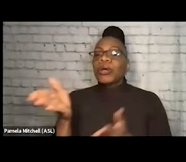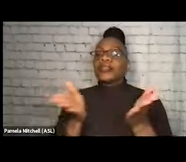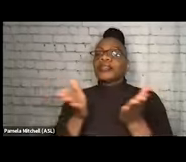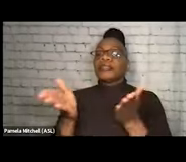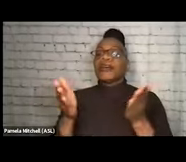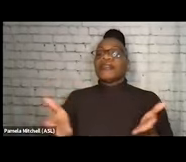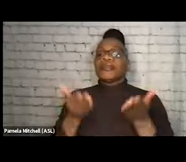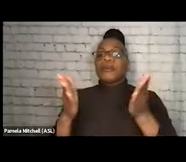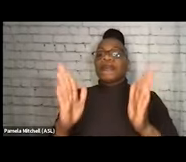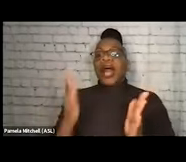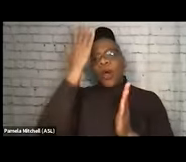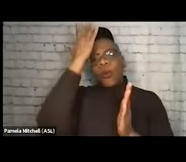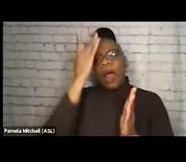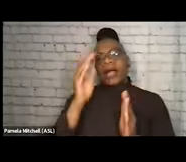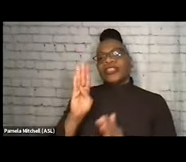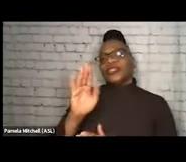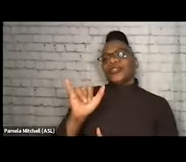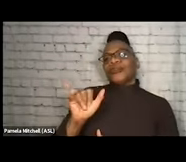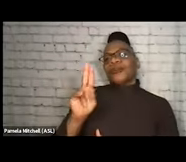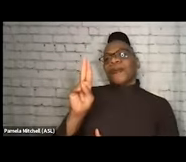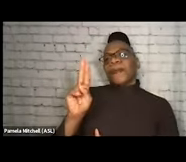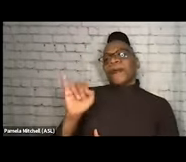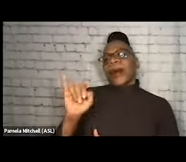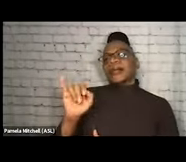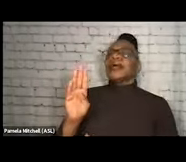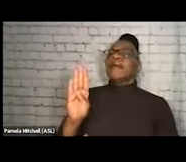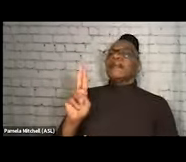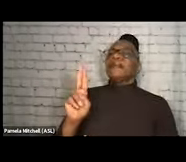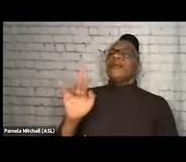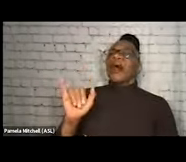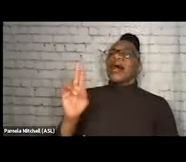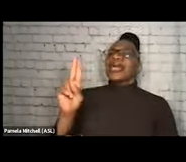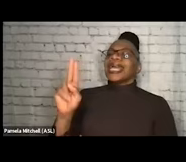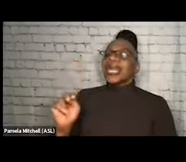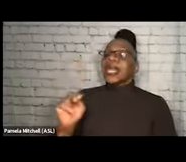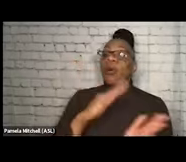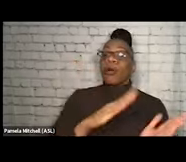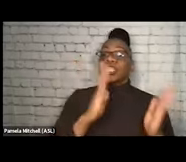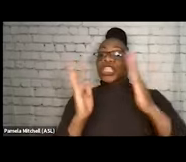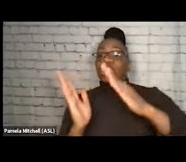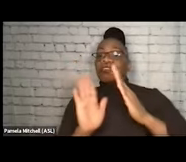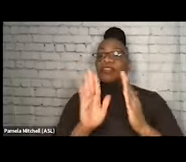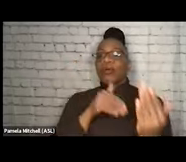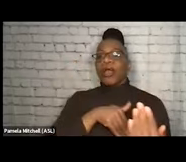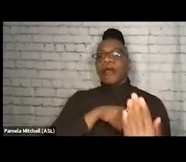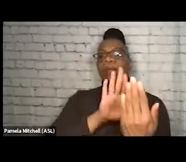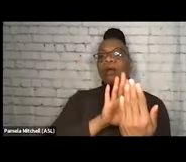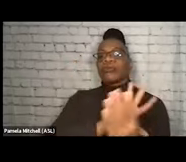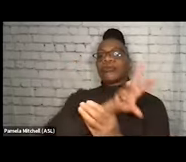And why should you shift your focus or shift your approach to incorporate more aspects of harm reduction?